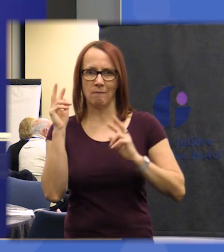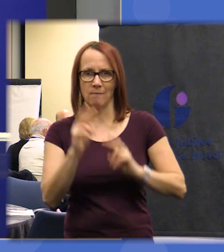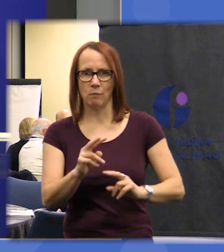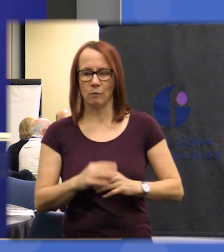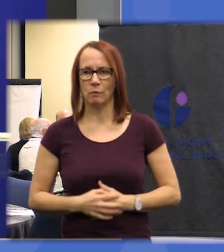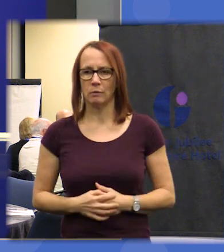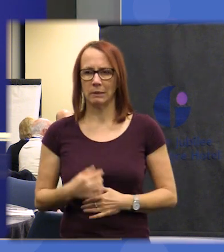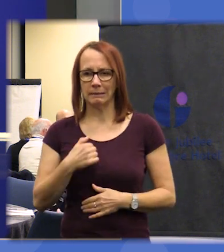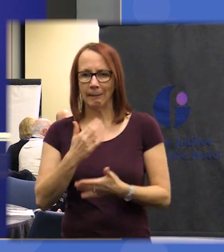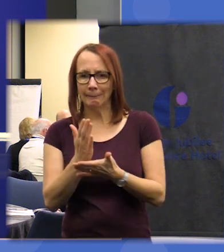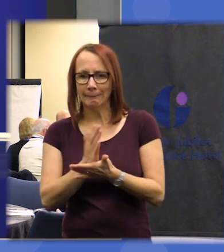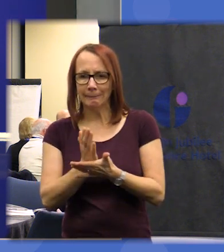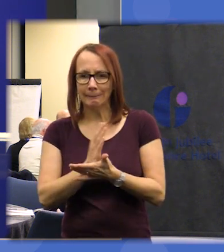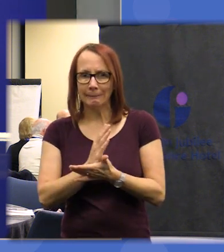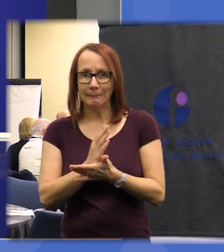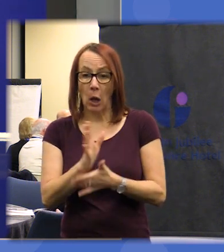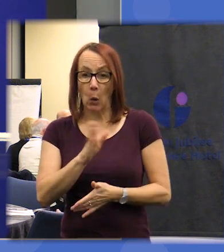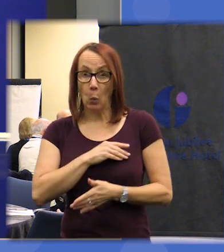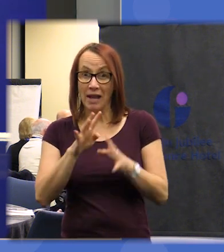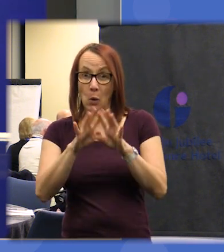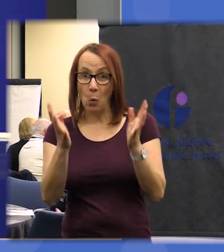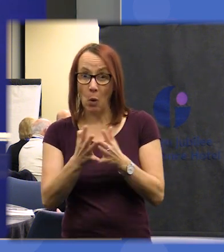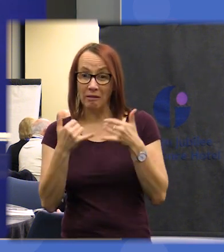Scotland are ever going to win the World Cup